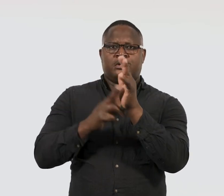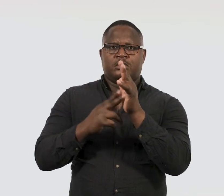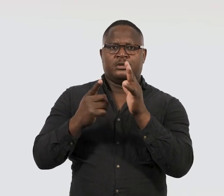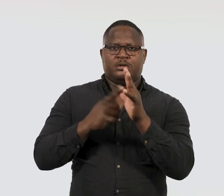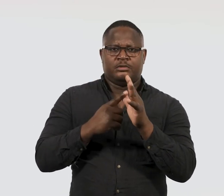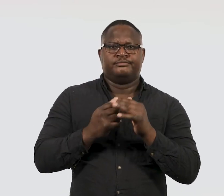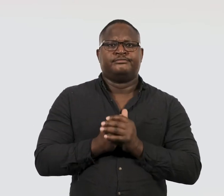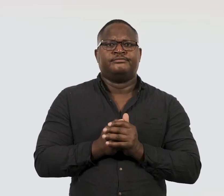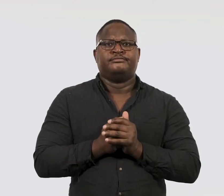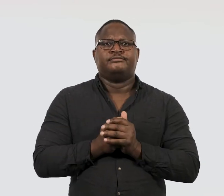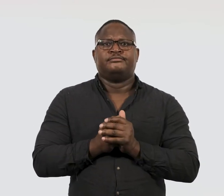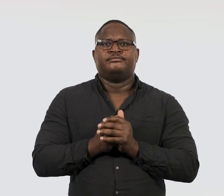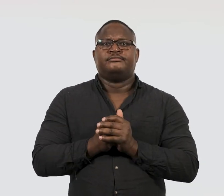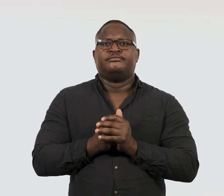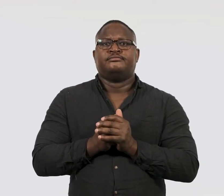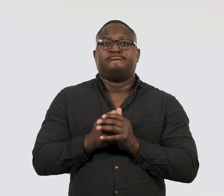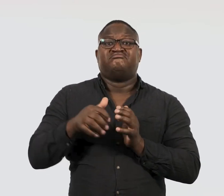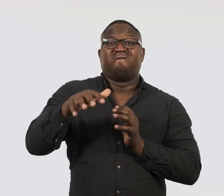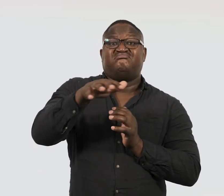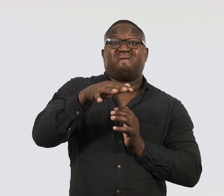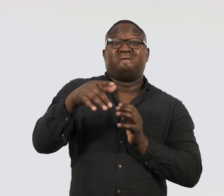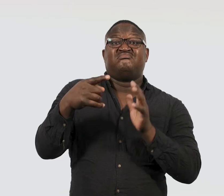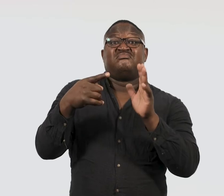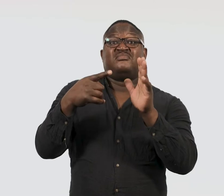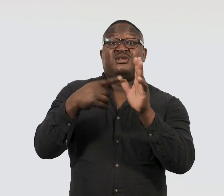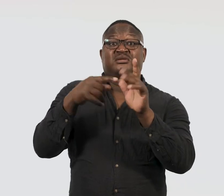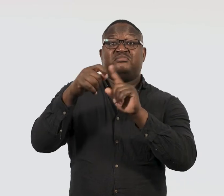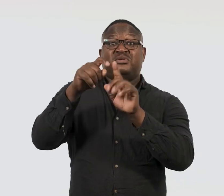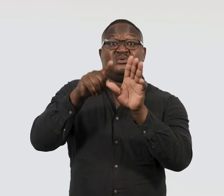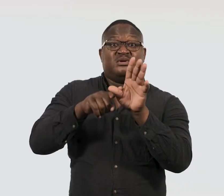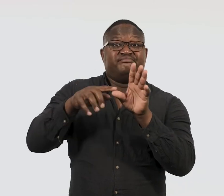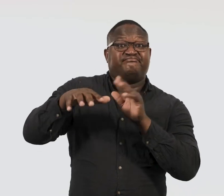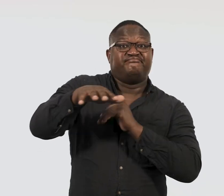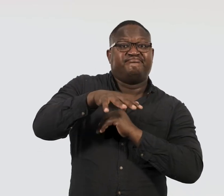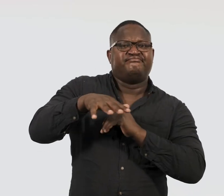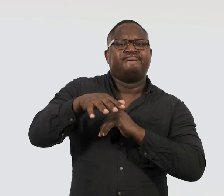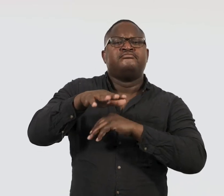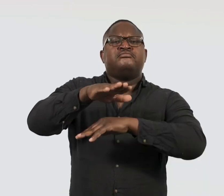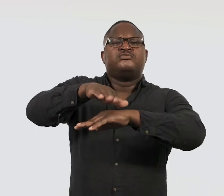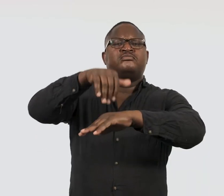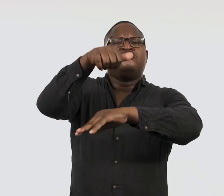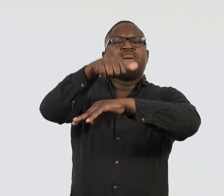the Anangu Pitjantjatjara Yankunytjatjara (APY) Lands, South Australia.